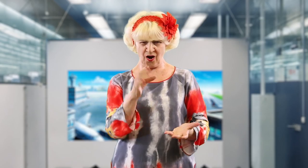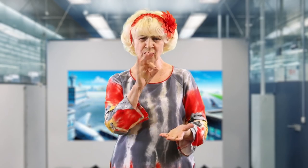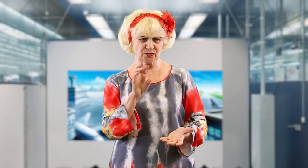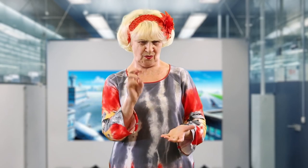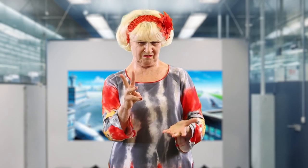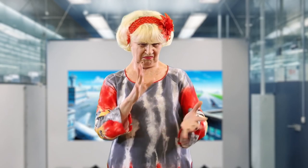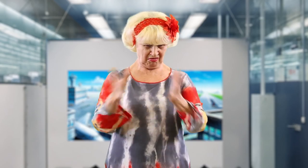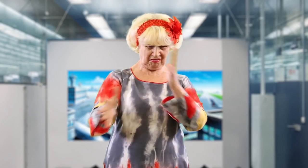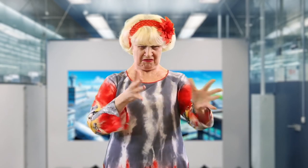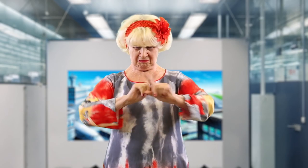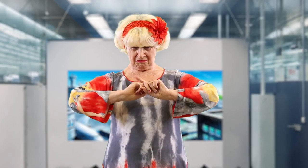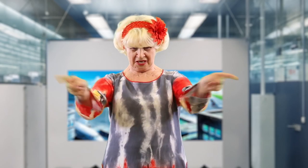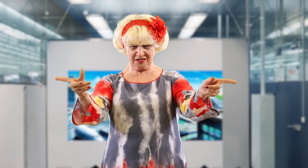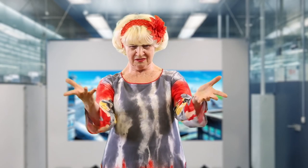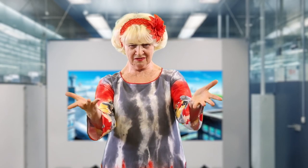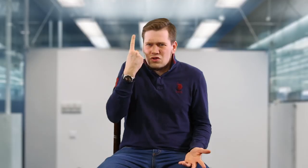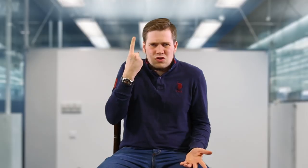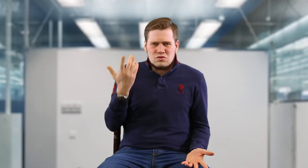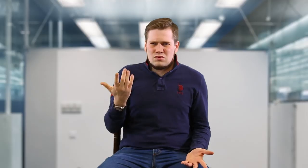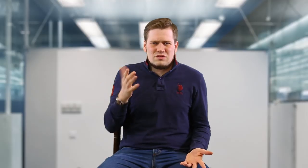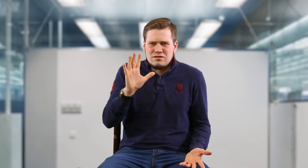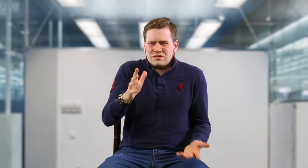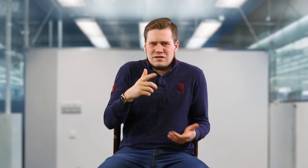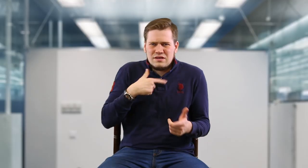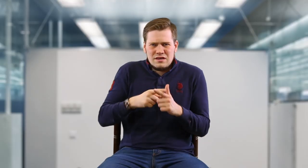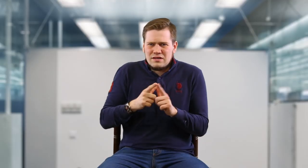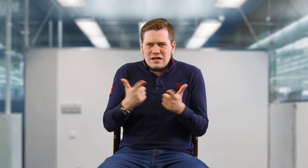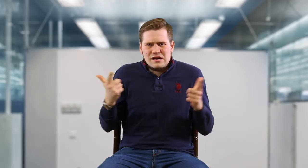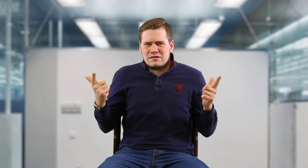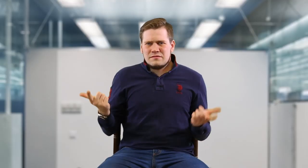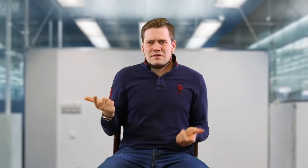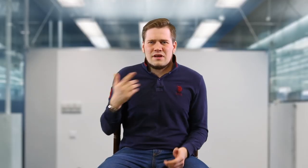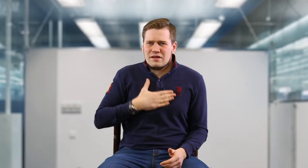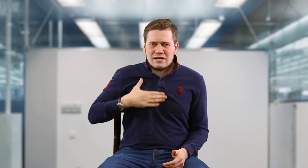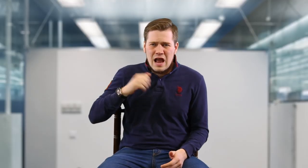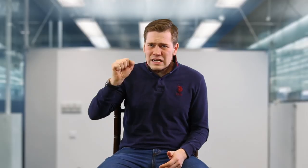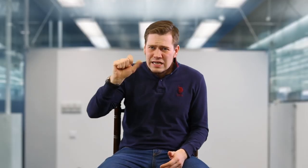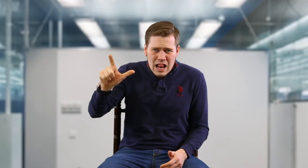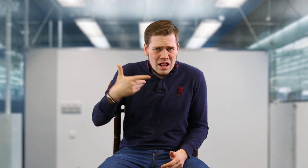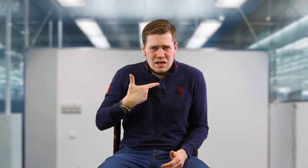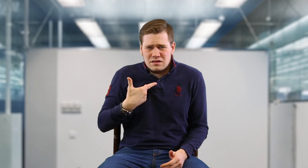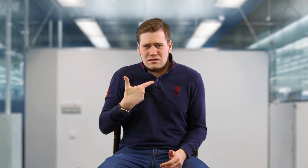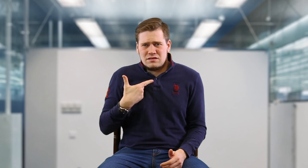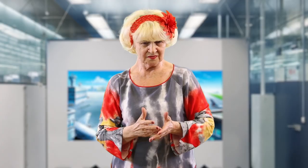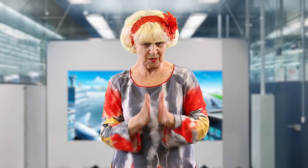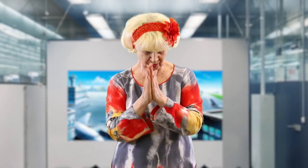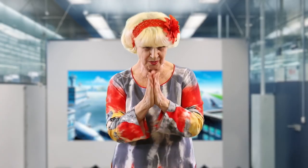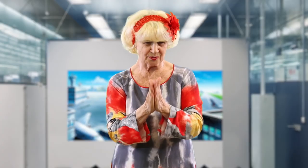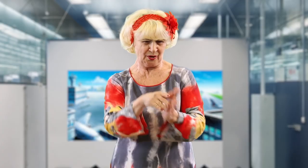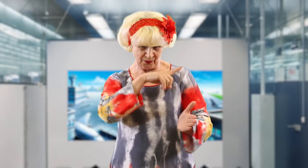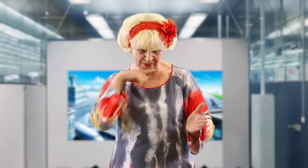Your gestures are different and odd! [Deaf Man]: I can’t even understand what language you are using. I sign ASL. [Interpreter]: Please, Russian!